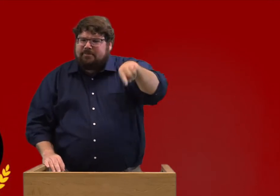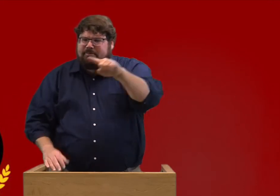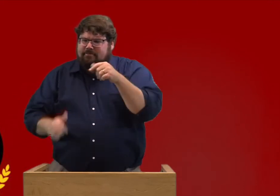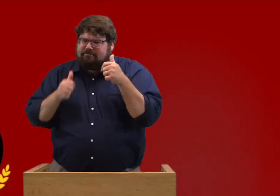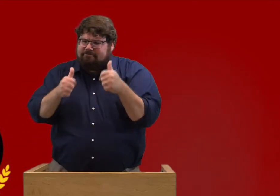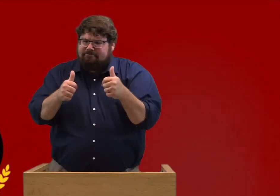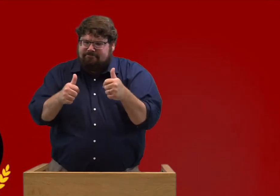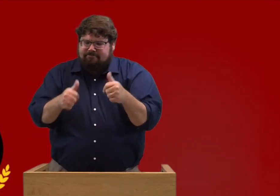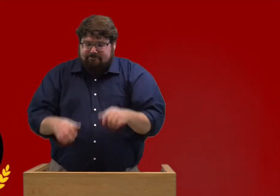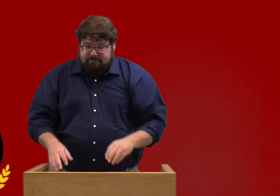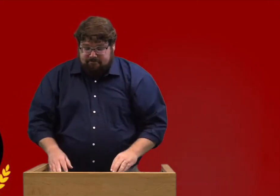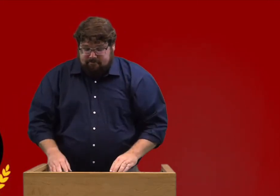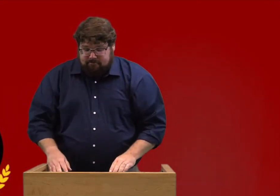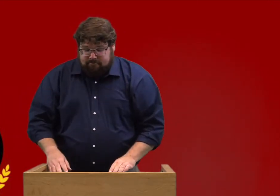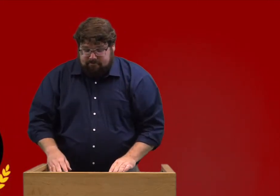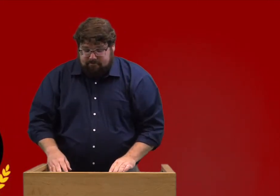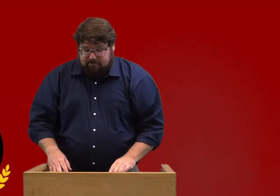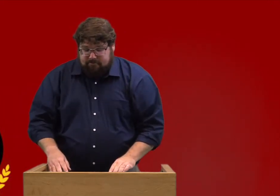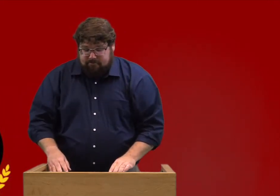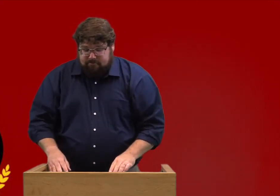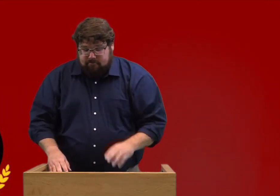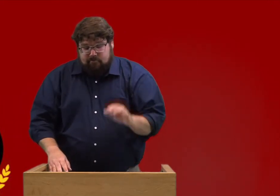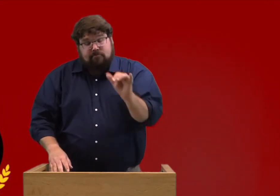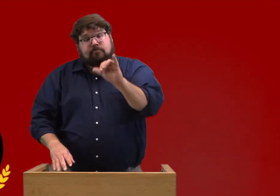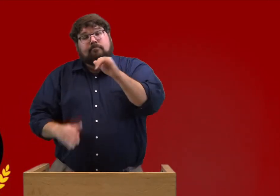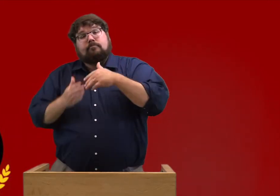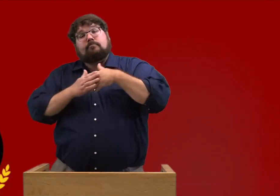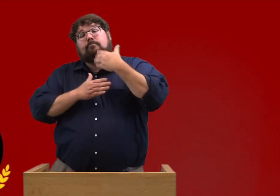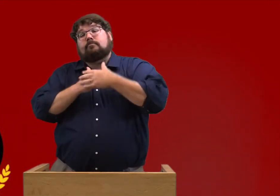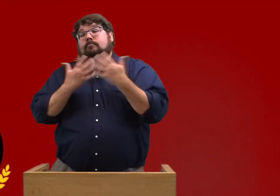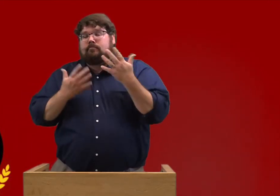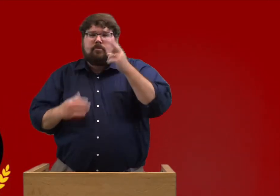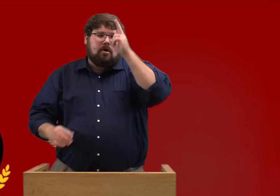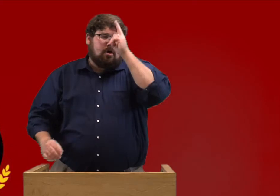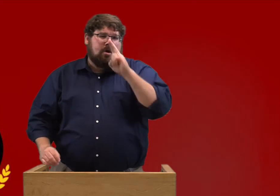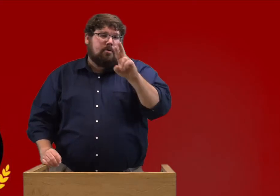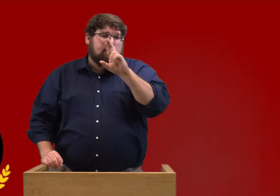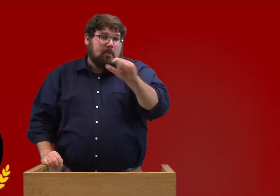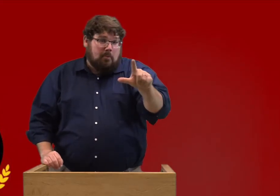Great job! Very proud of all of you.